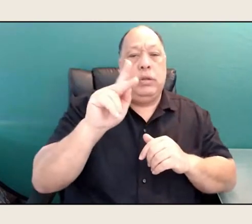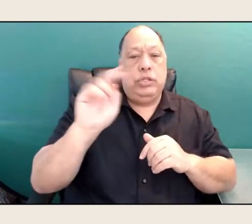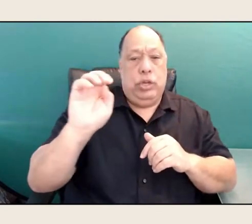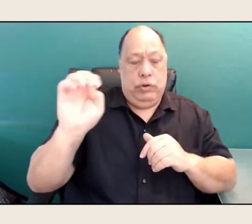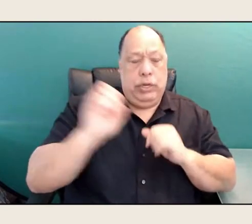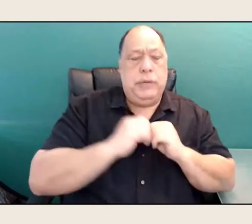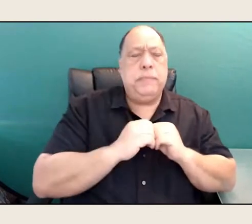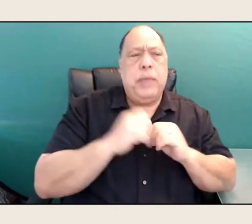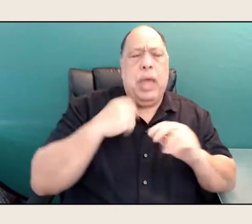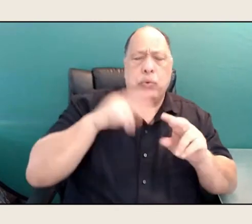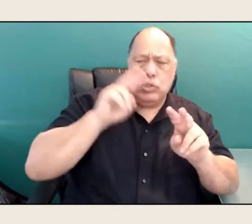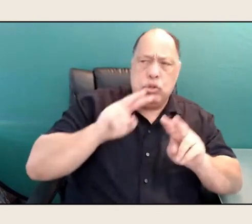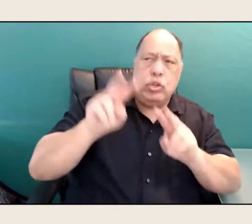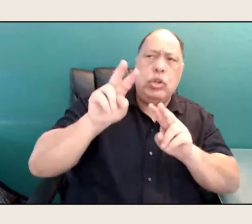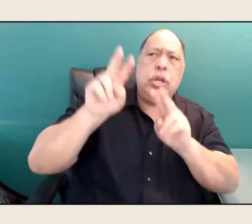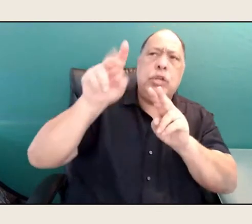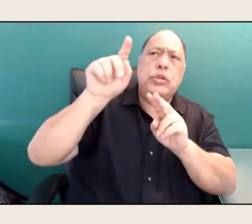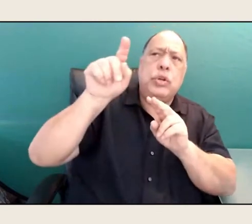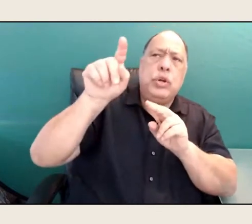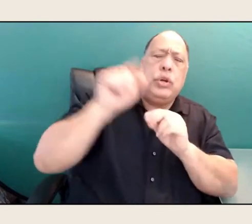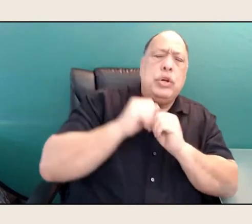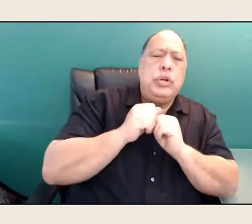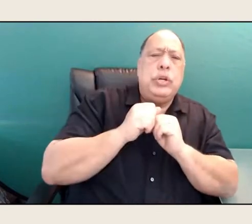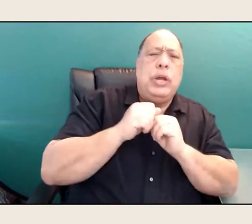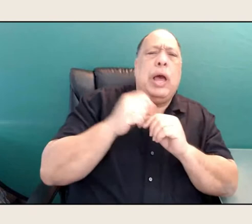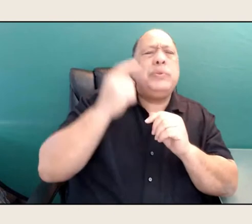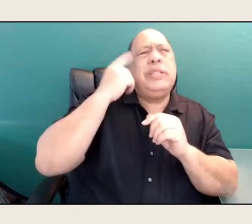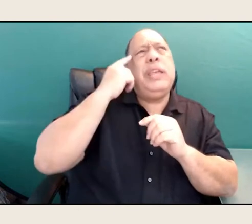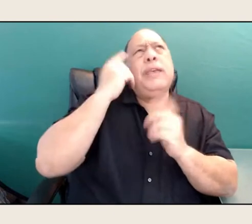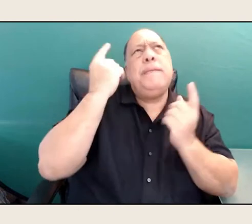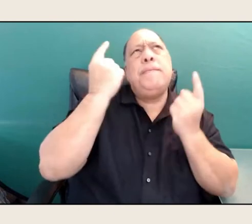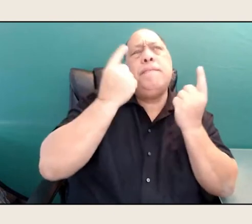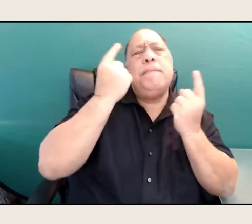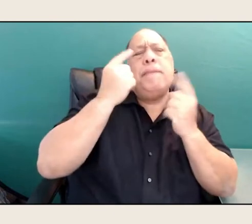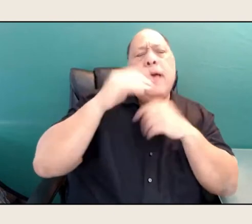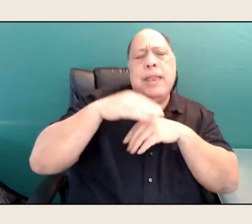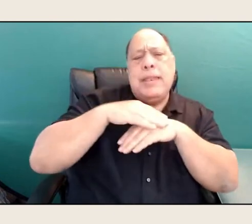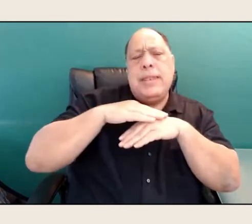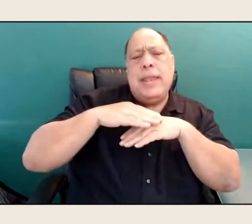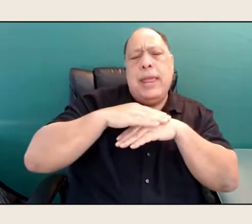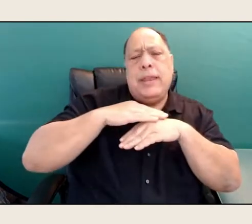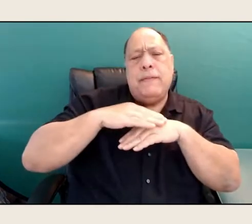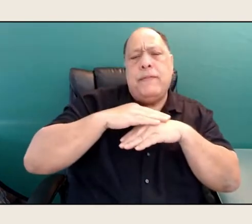I was thinking, a Native feminism, or sort of more embracing,